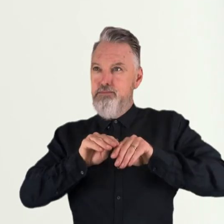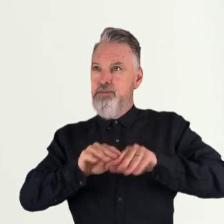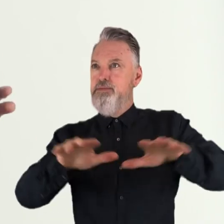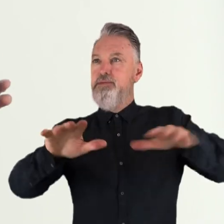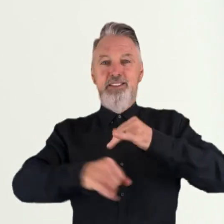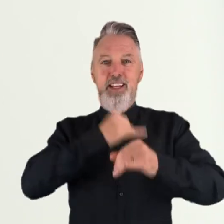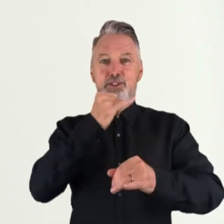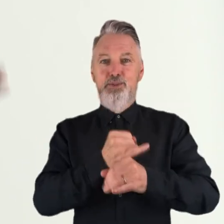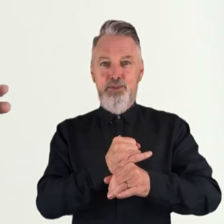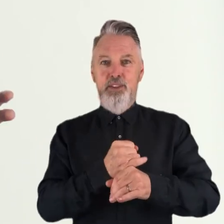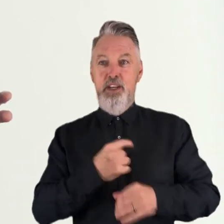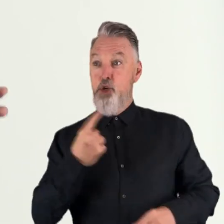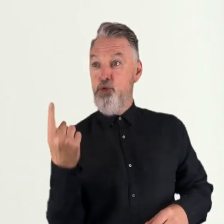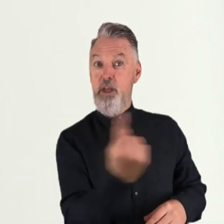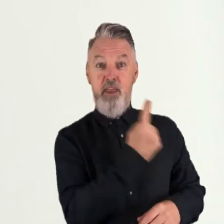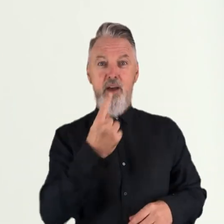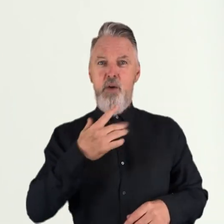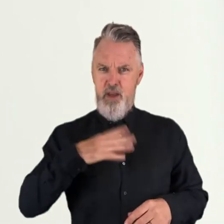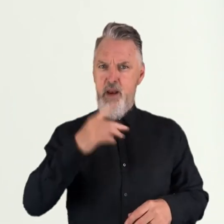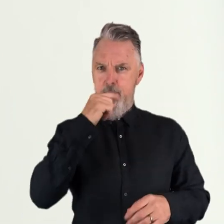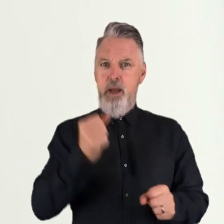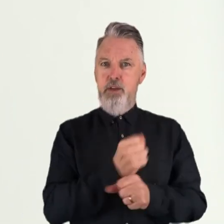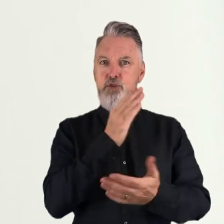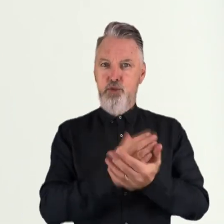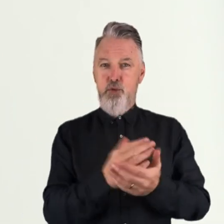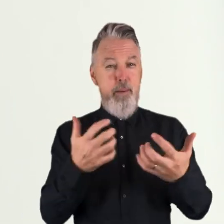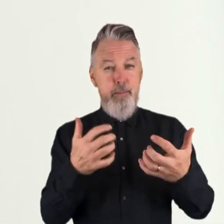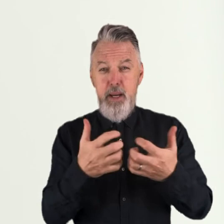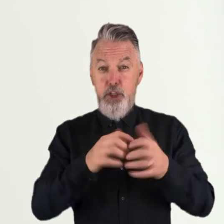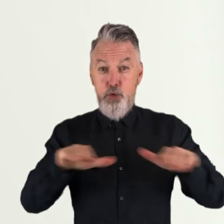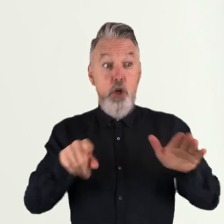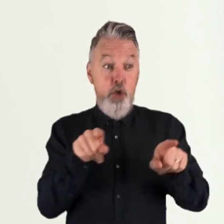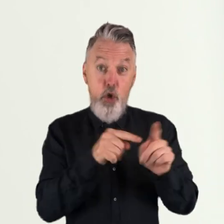Together, we can make sure that millions of kids like Tom have a voice. Thank you.